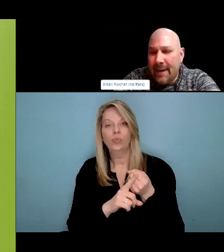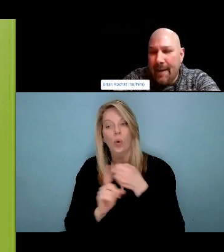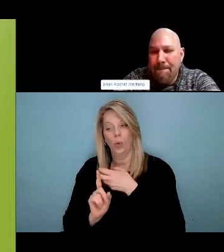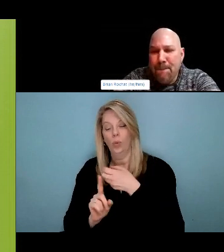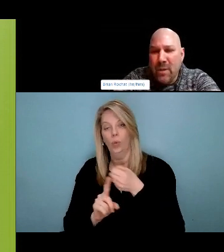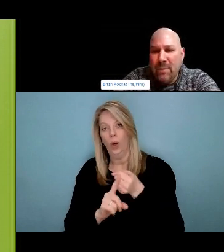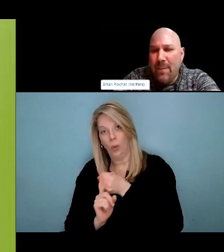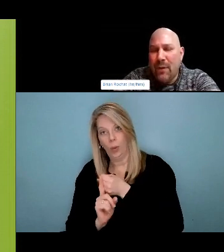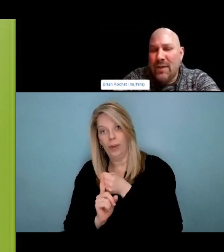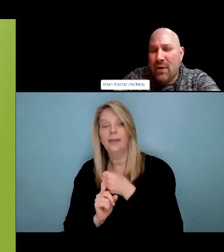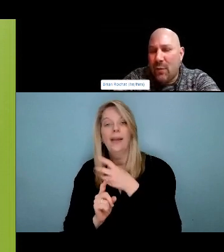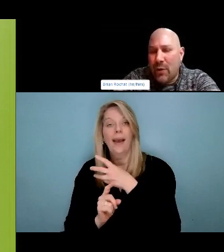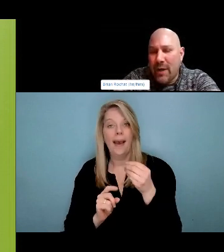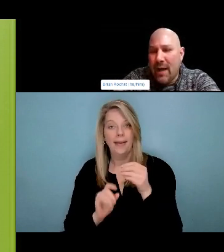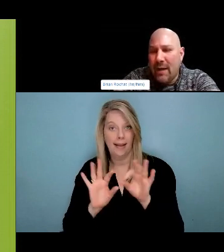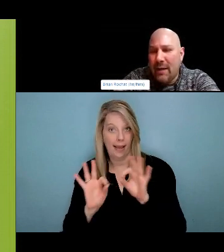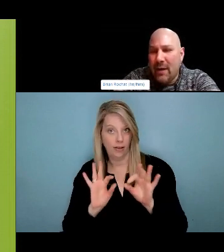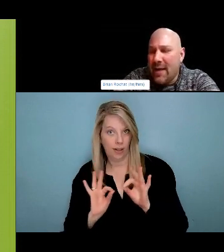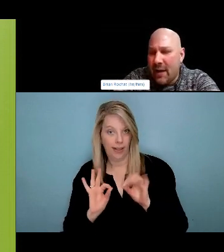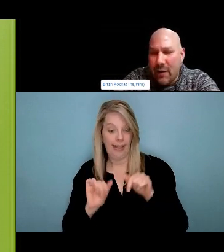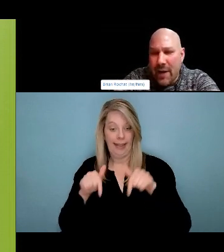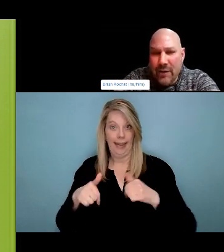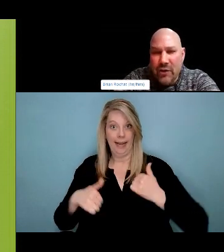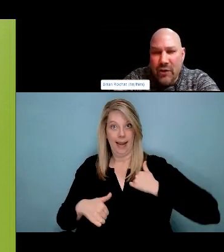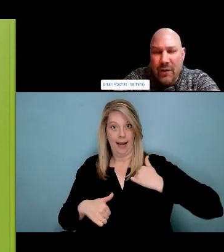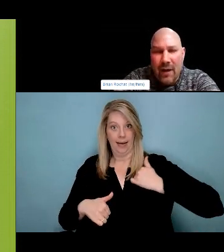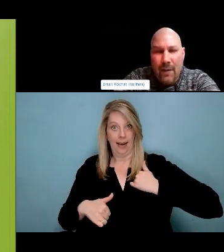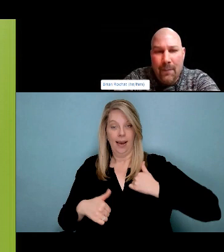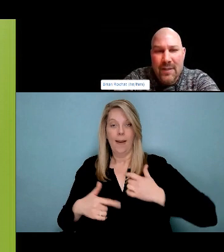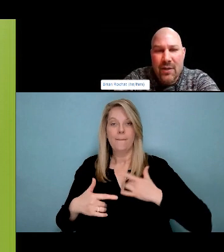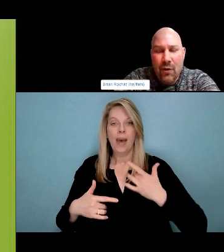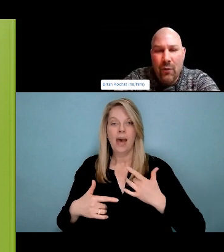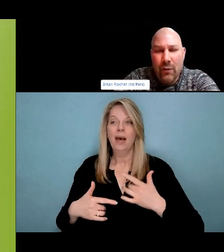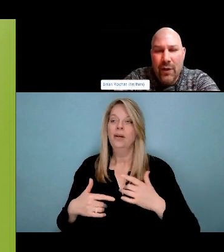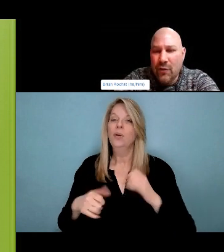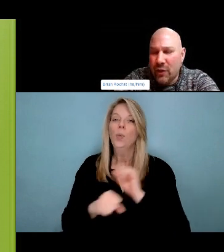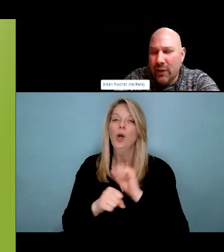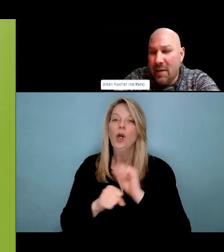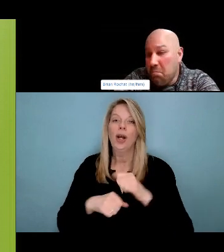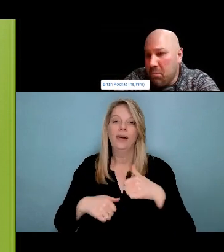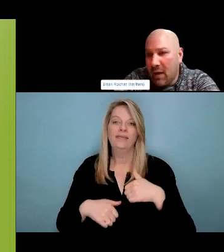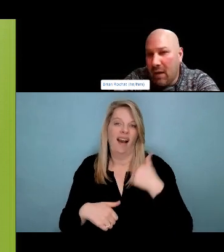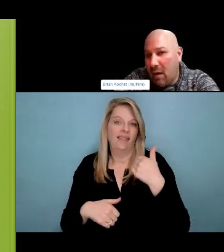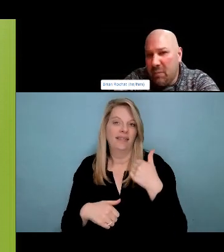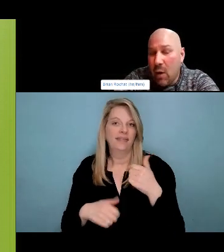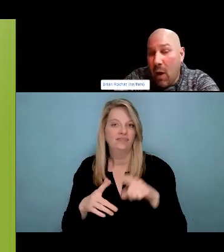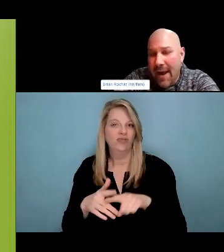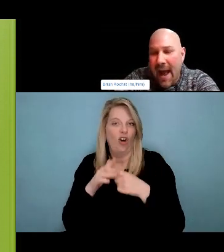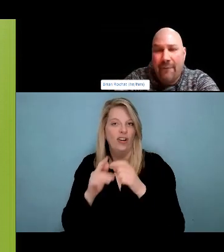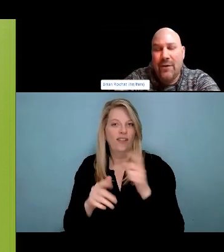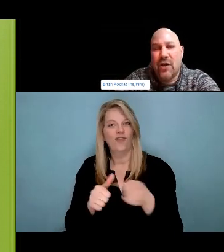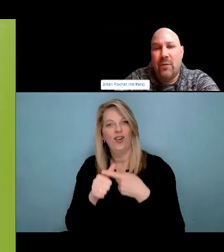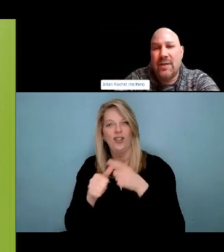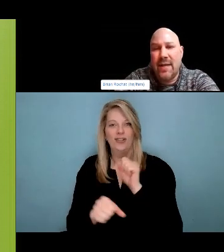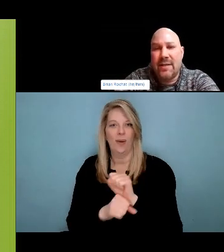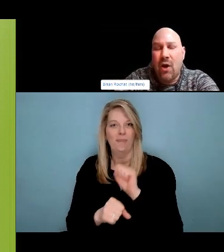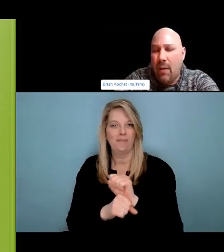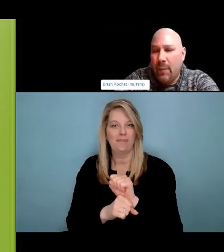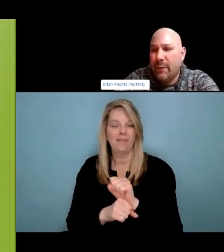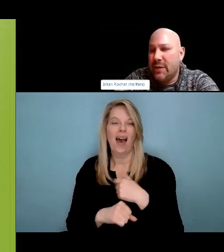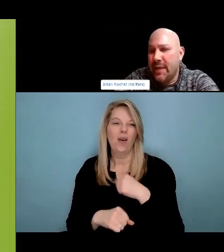there's lots of things we love about this definition, but mostly the thing I want to